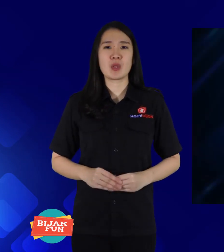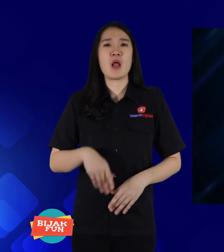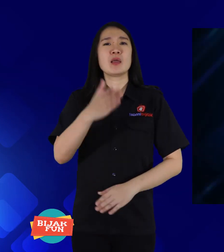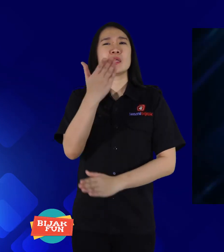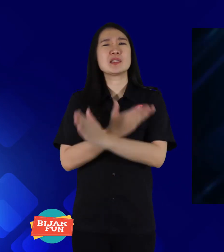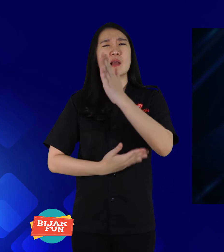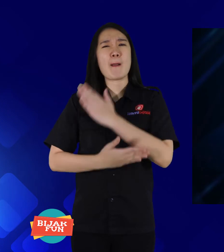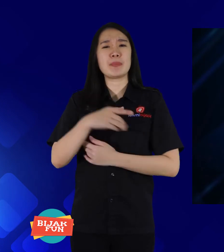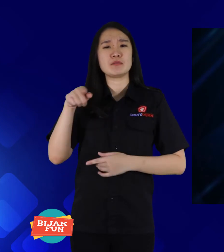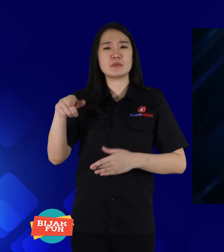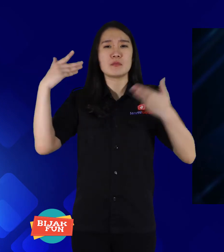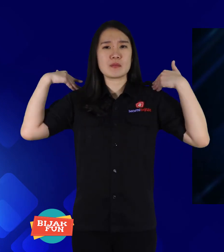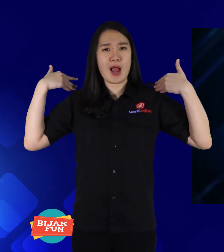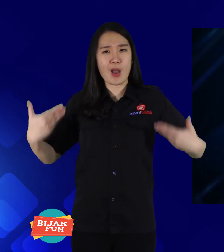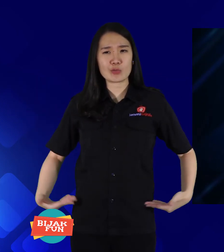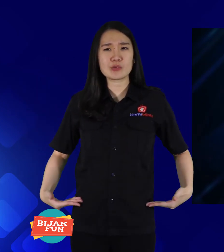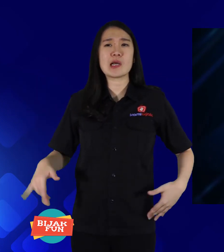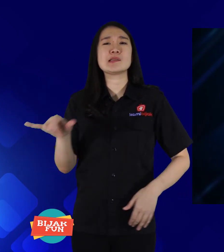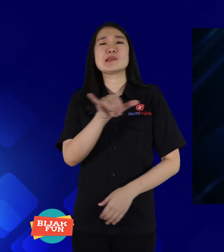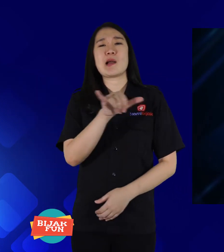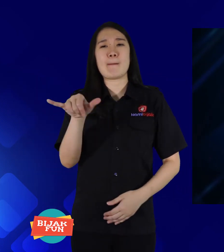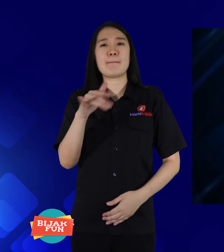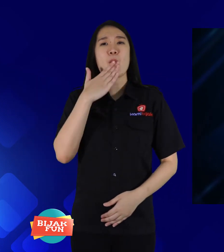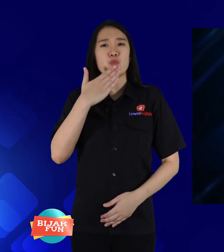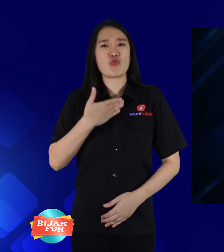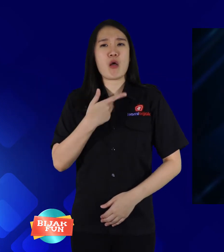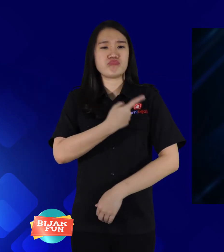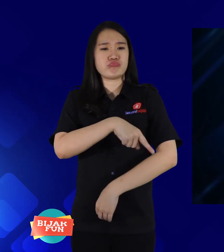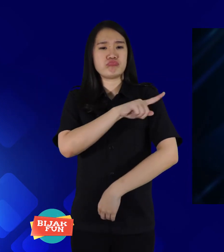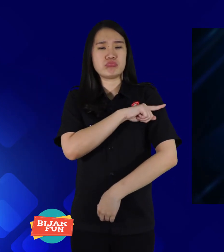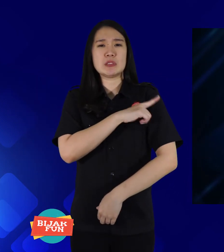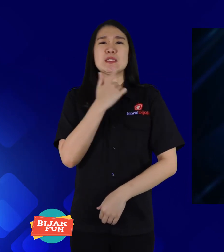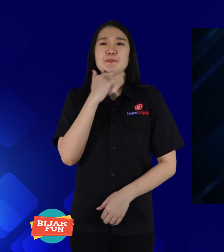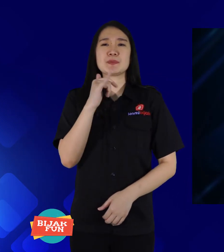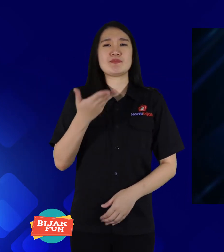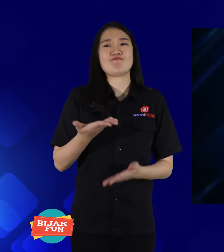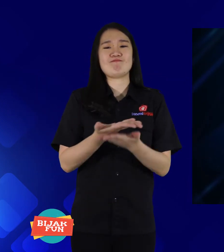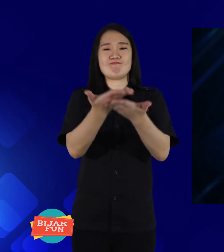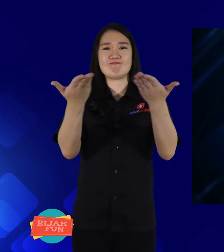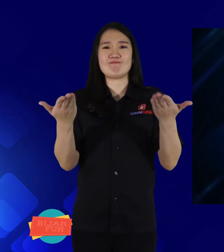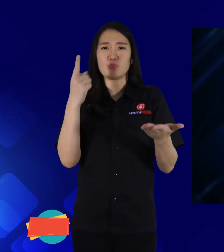Disability is the same human as We too have abilities like you.